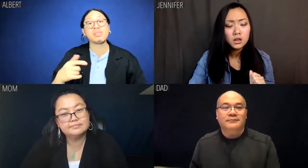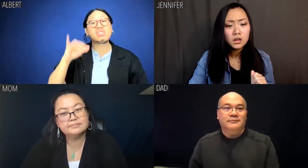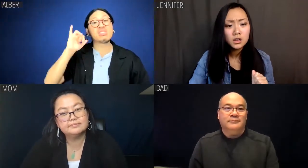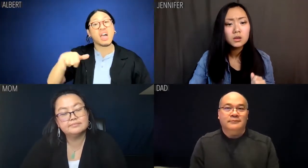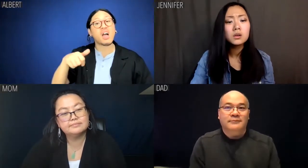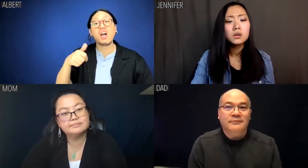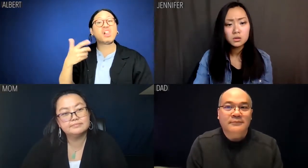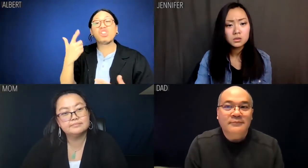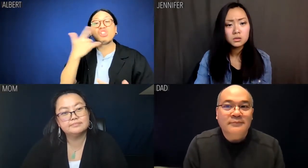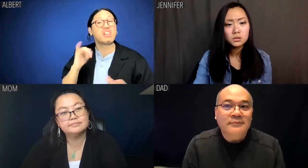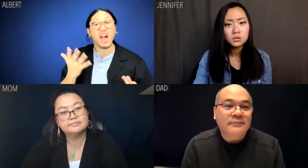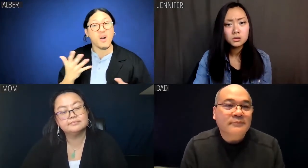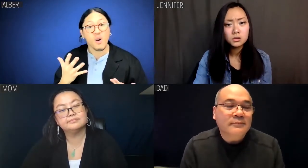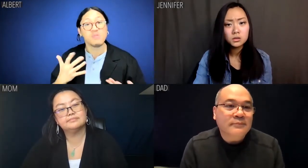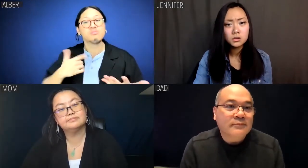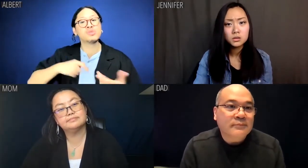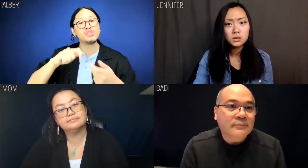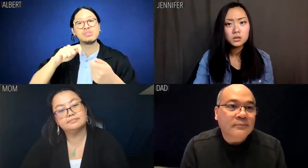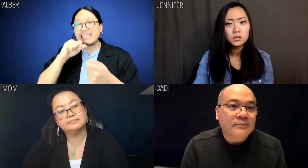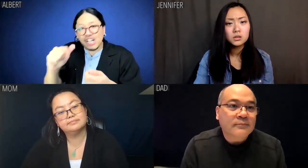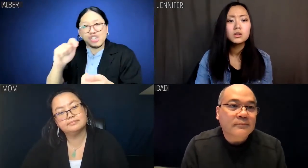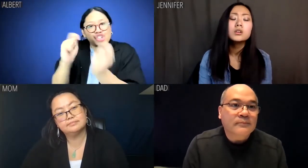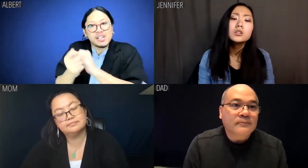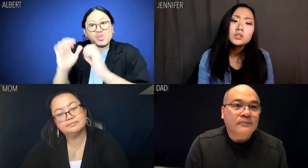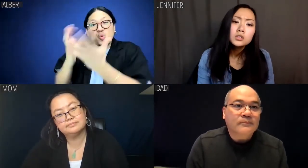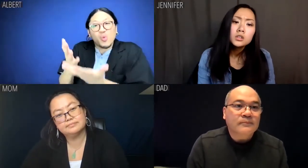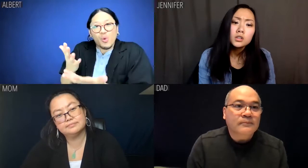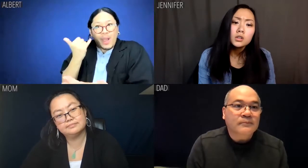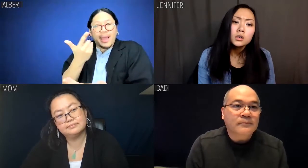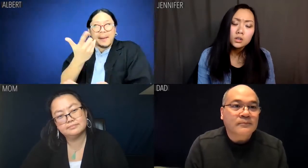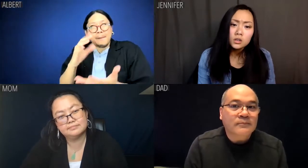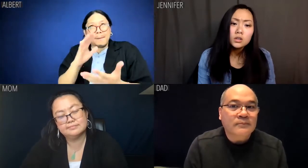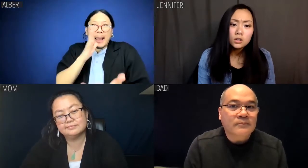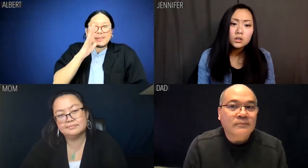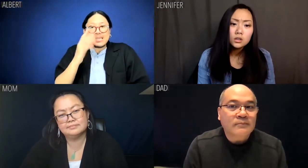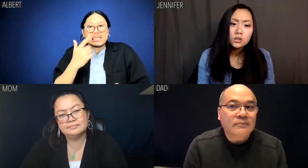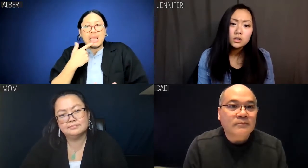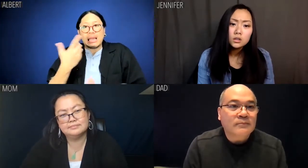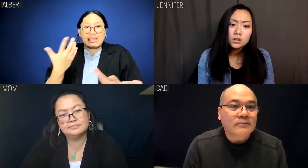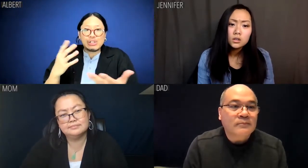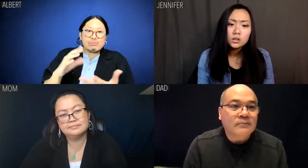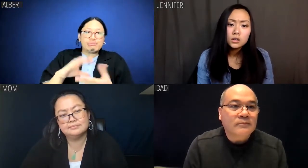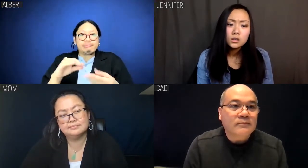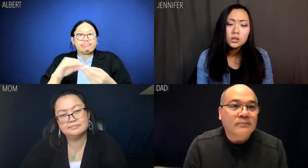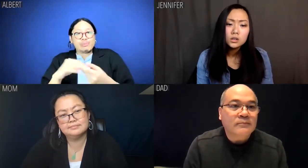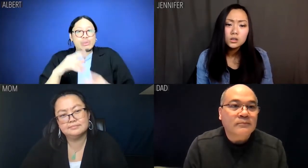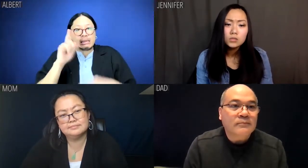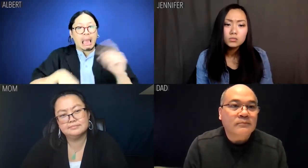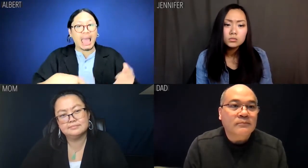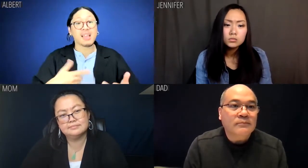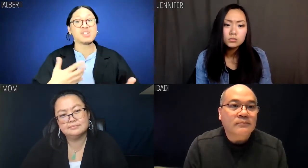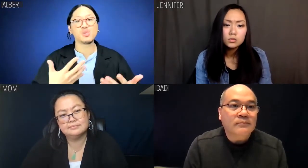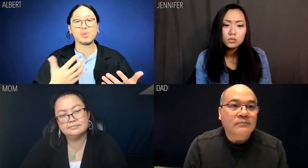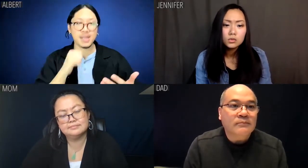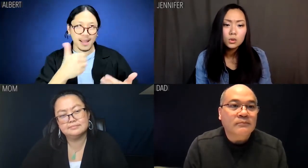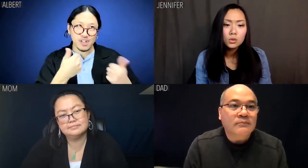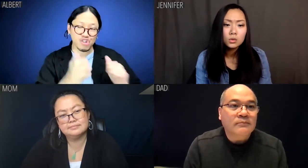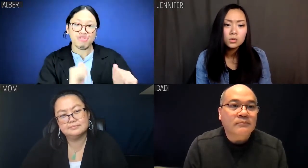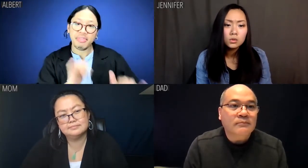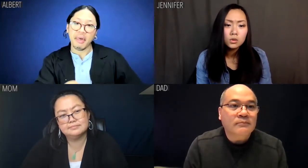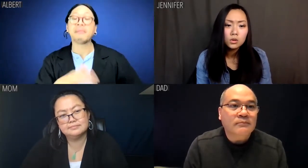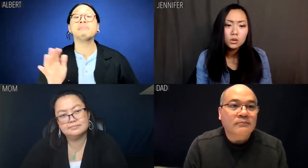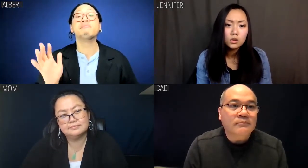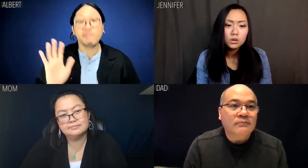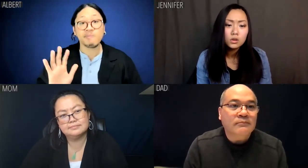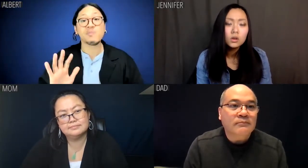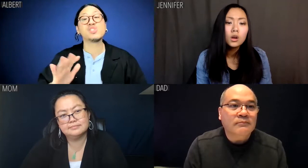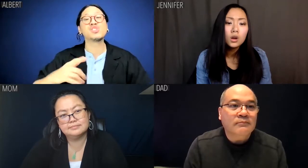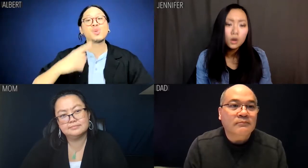A dream not to change the world because mom says we can't, so let's not even try.